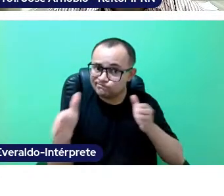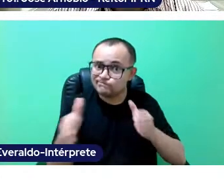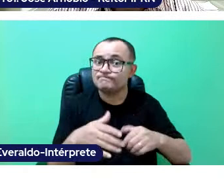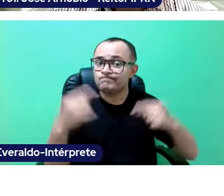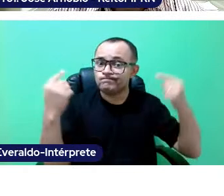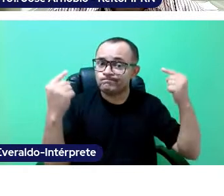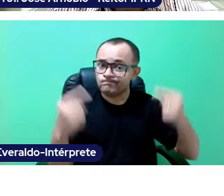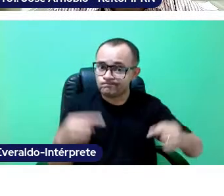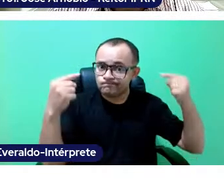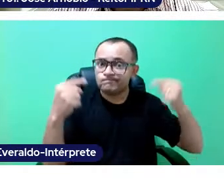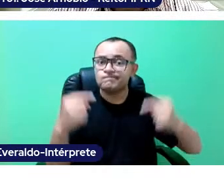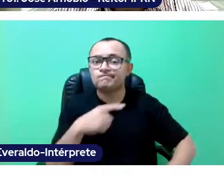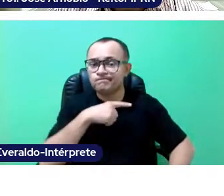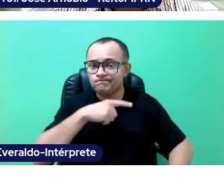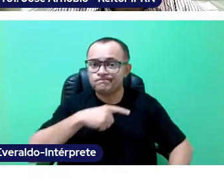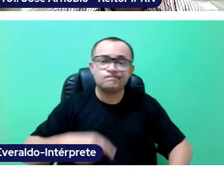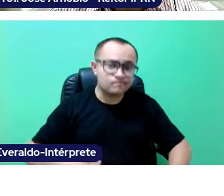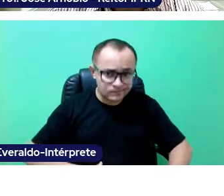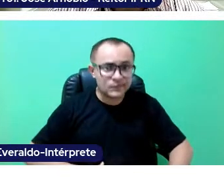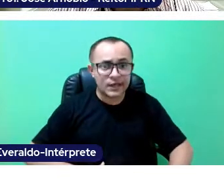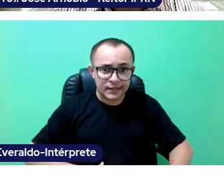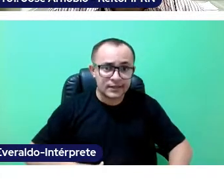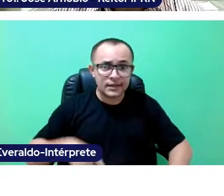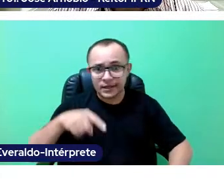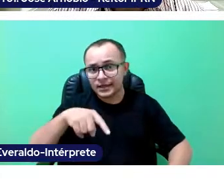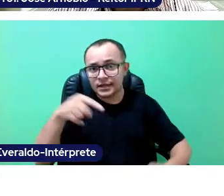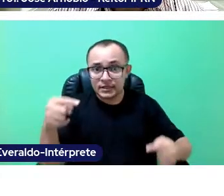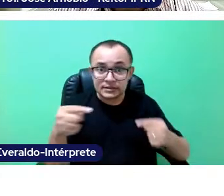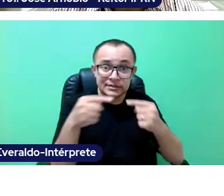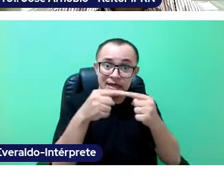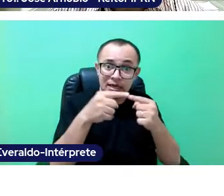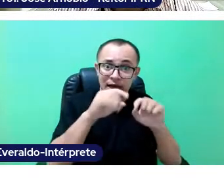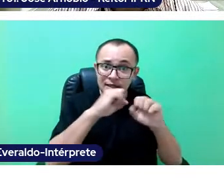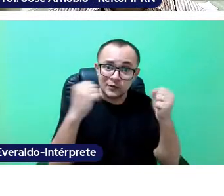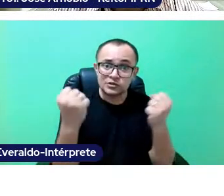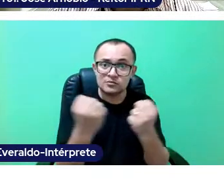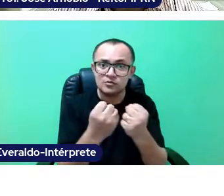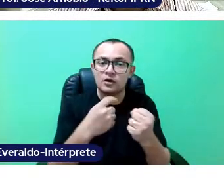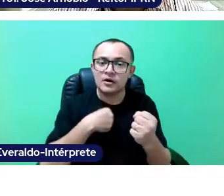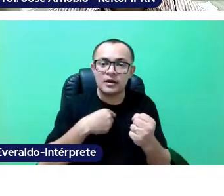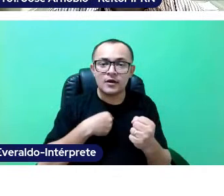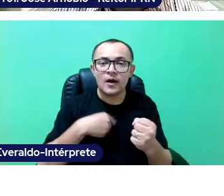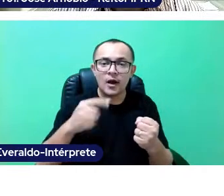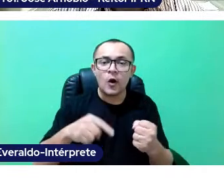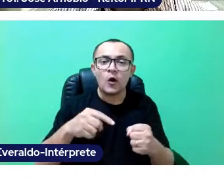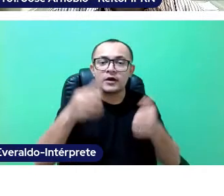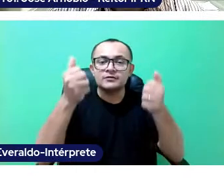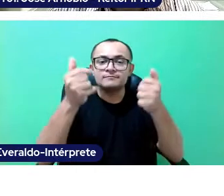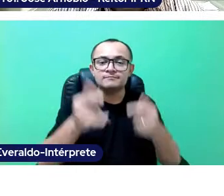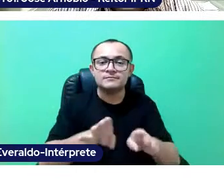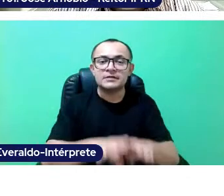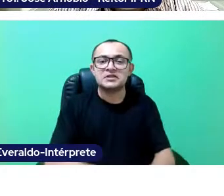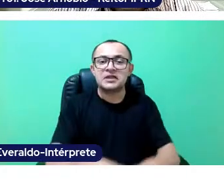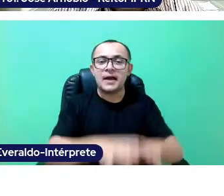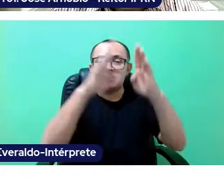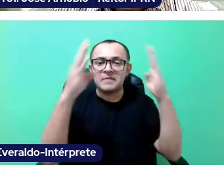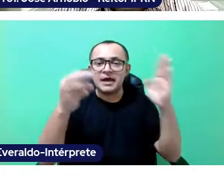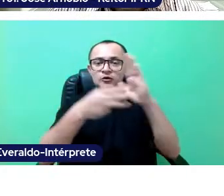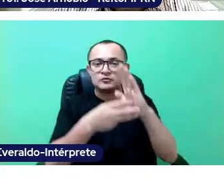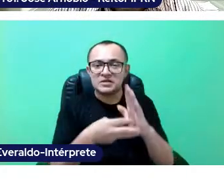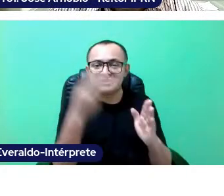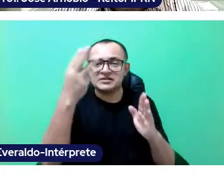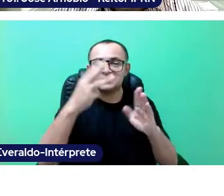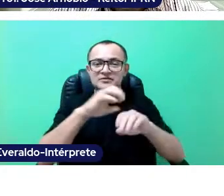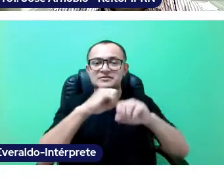and it involves as well our symposium, and thus I declare officially initiated our event.